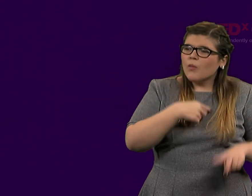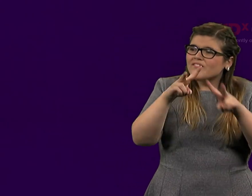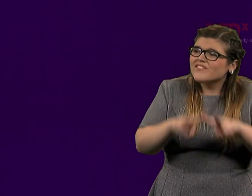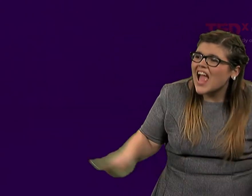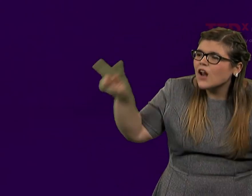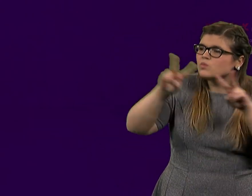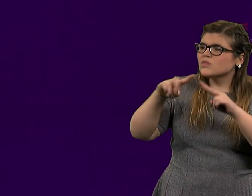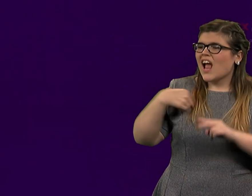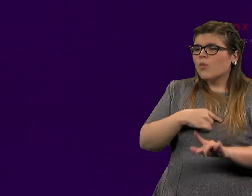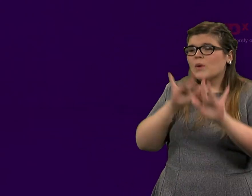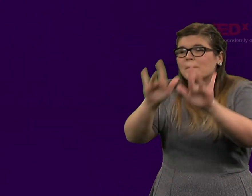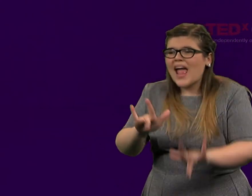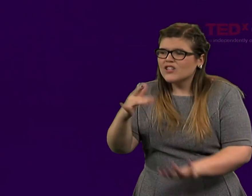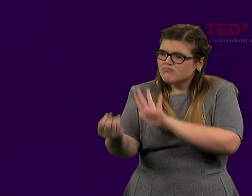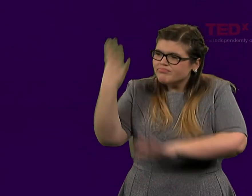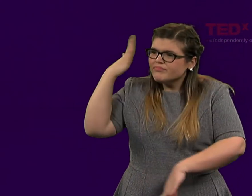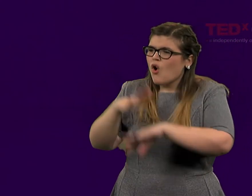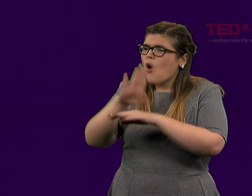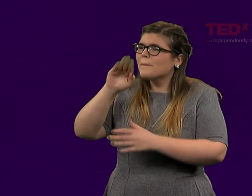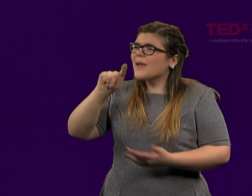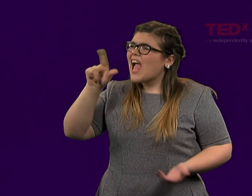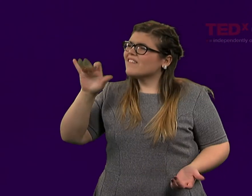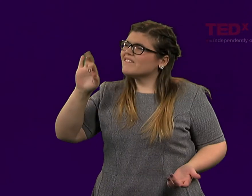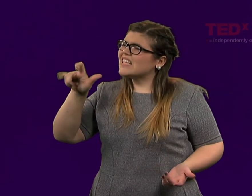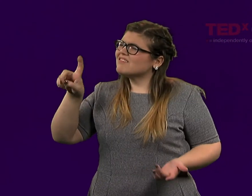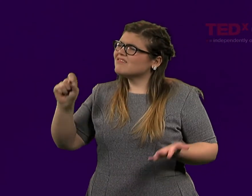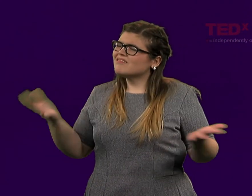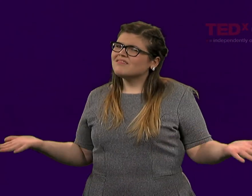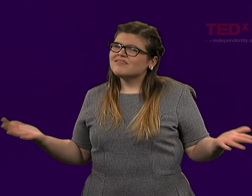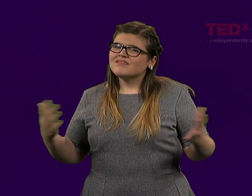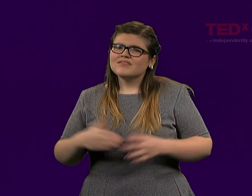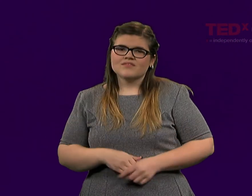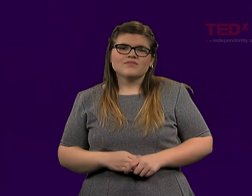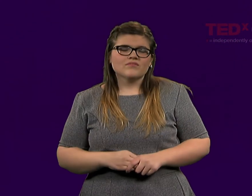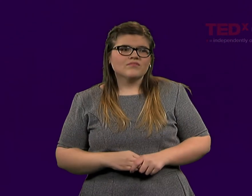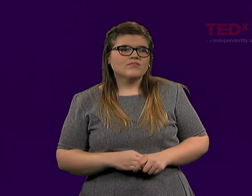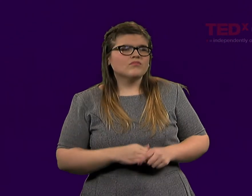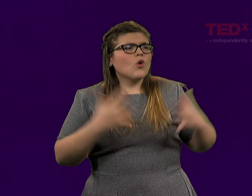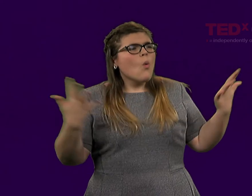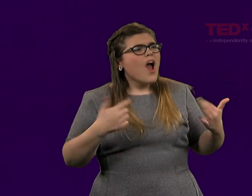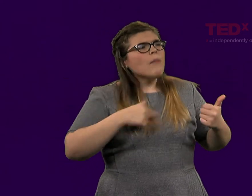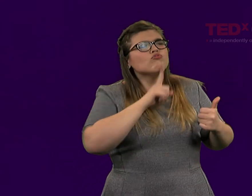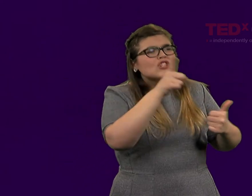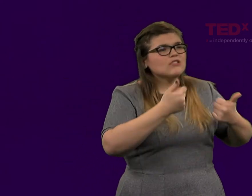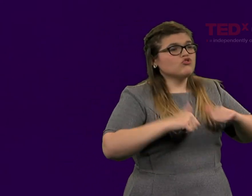We need to take these passions that we have